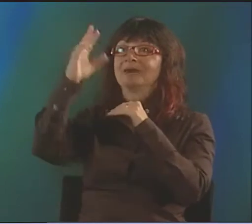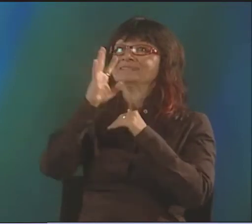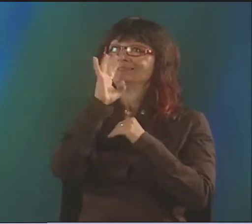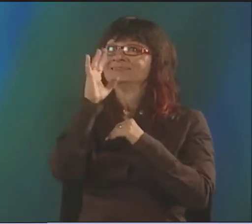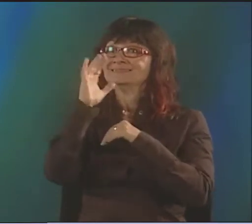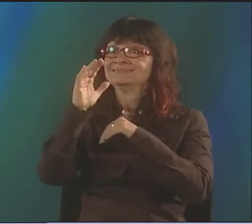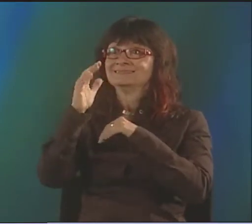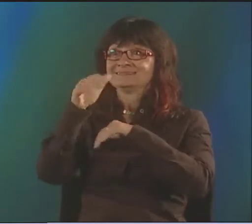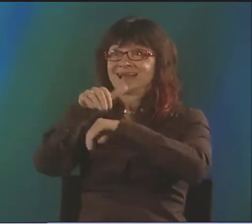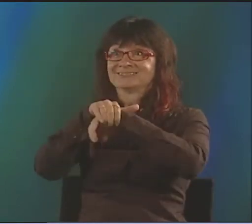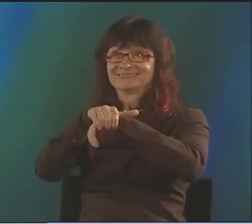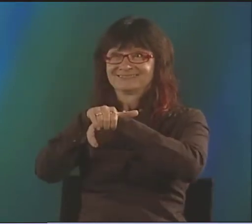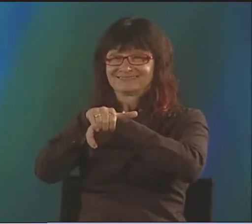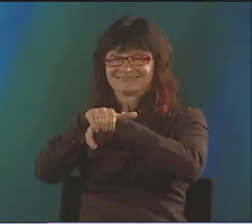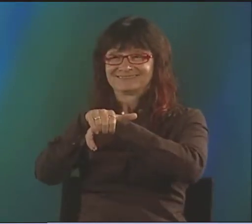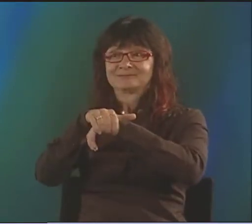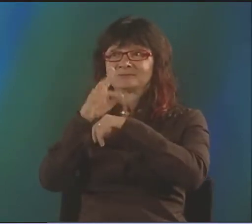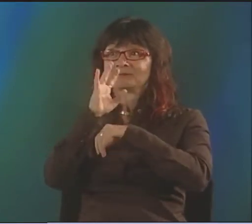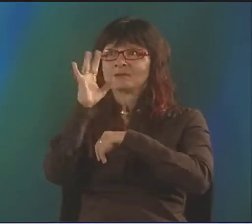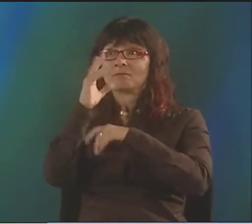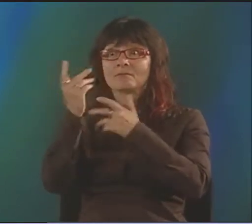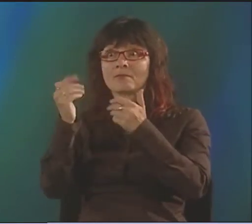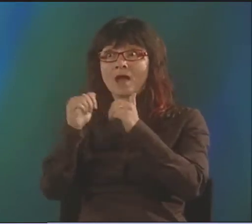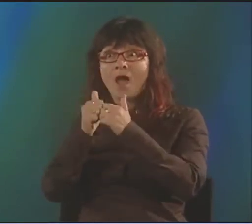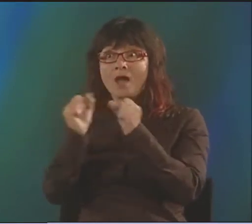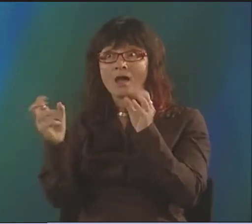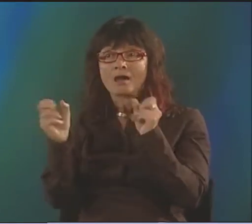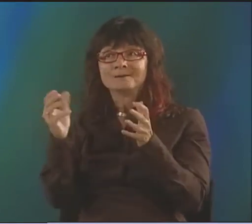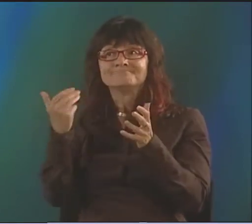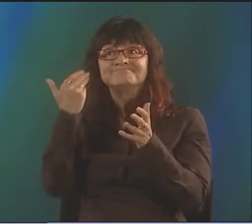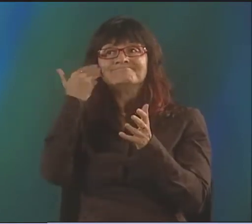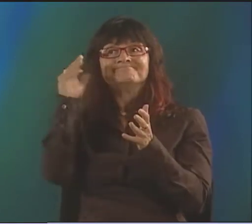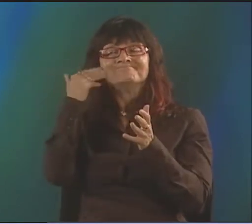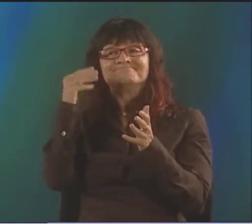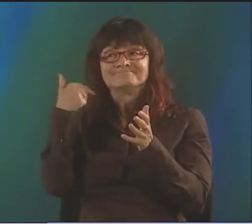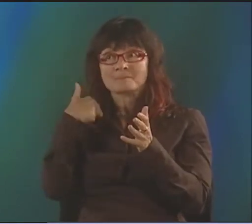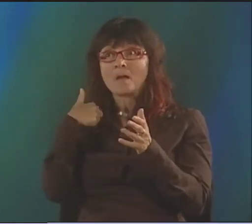I THINK THAT SPEECH IS ALWAYS MORE IMPORTANT,